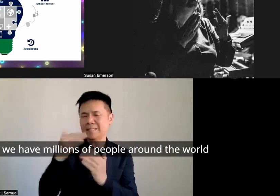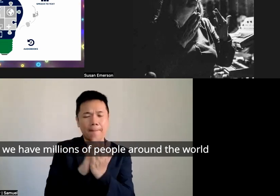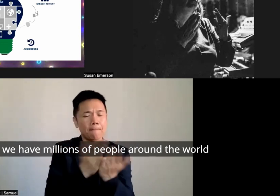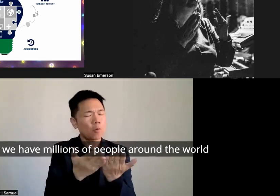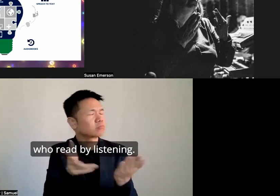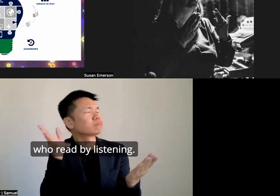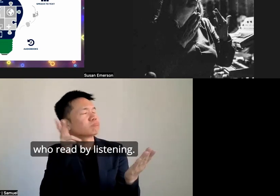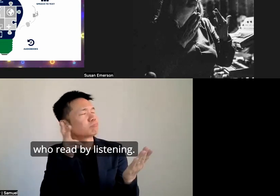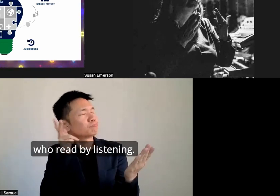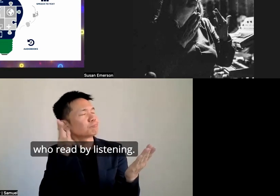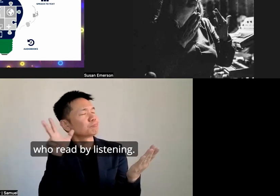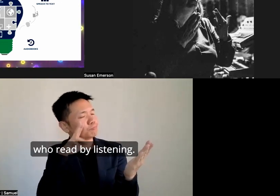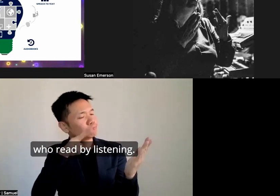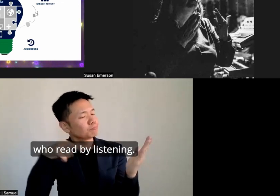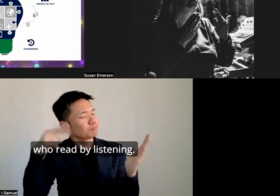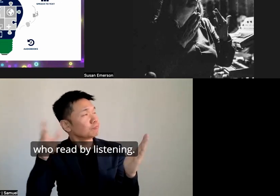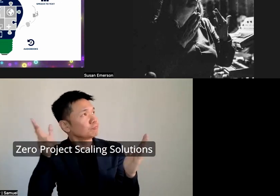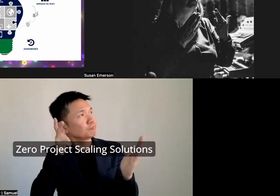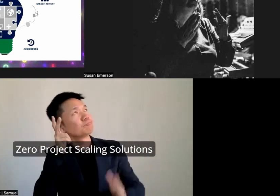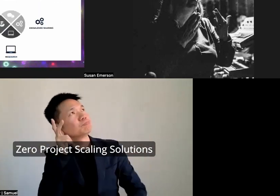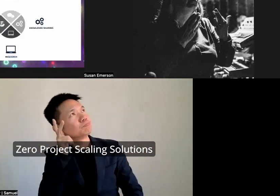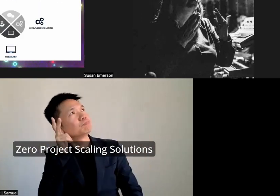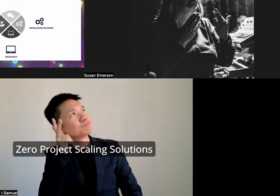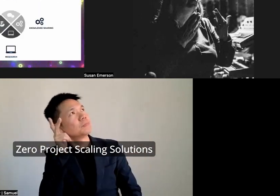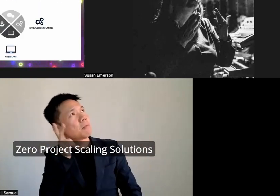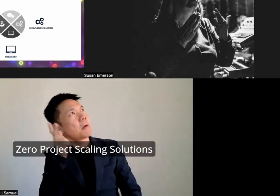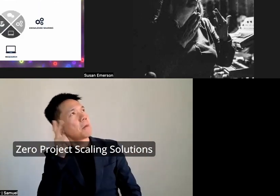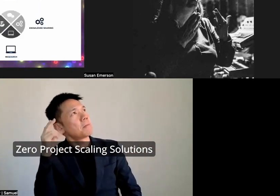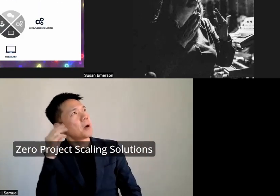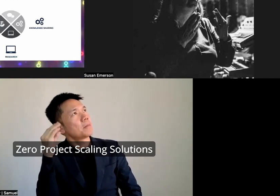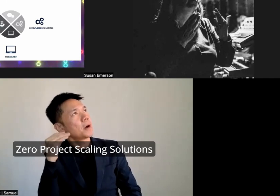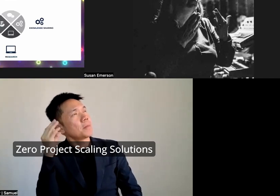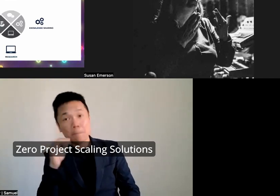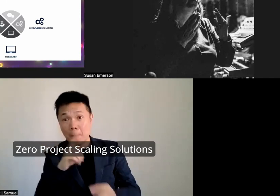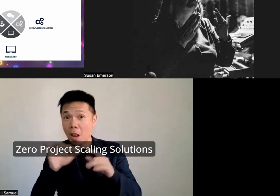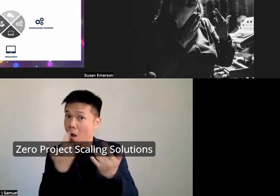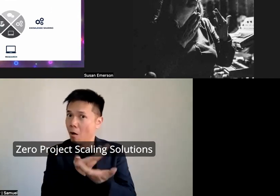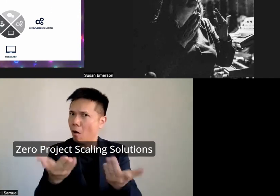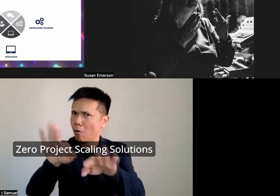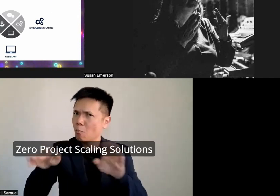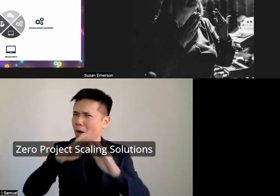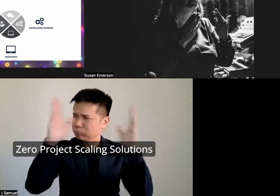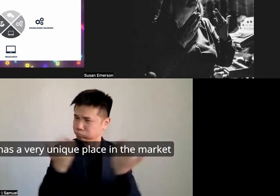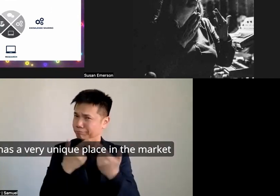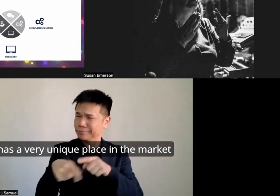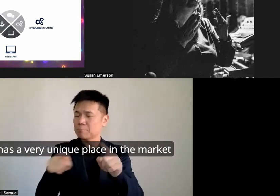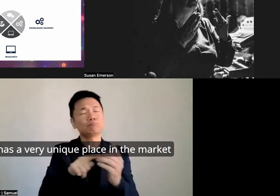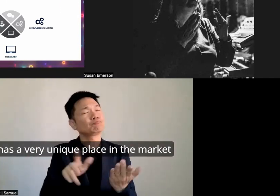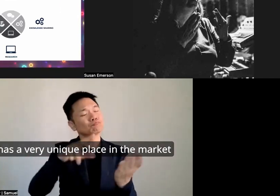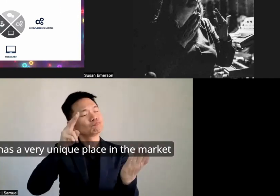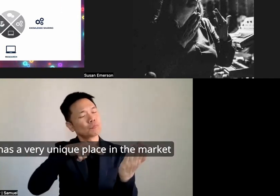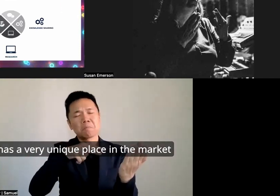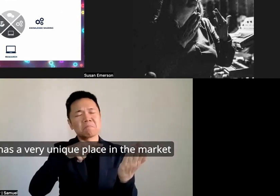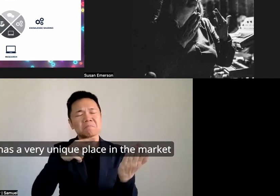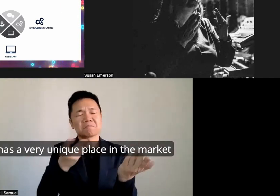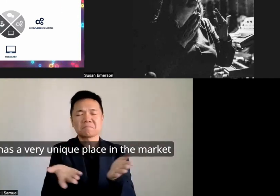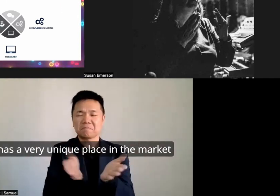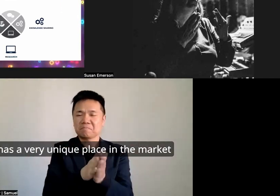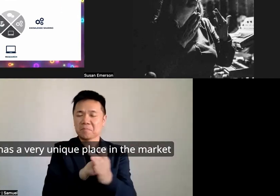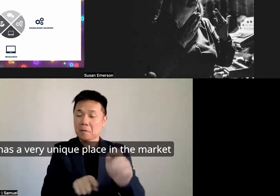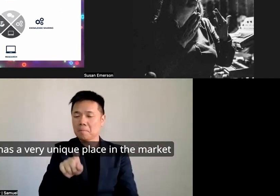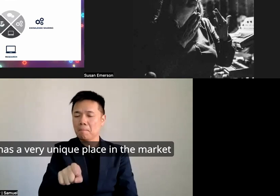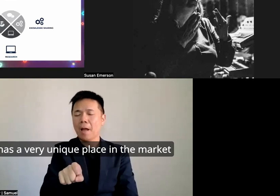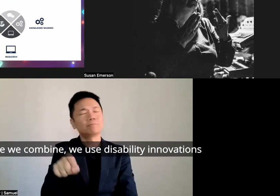world who read by listening zero project scaling Solutions is has a very unique place in the market